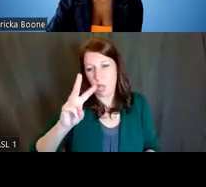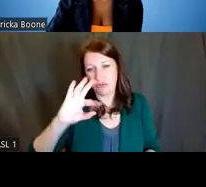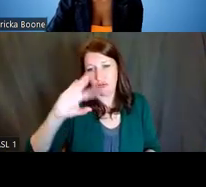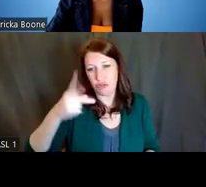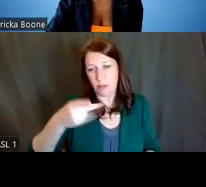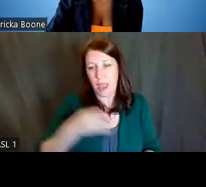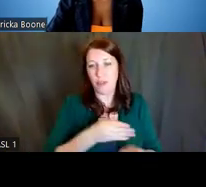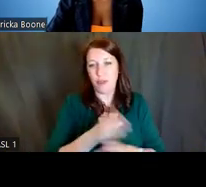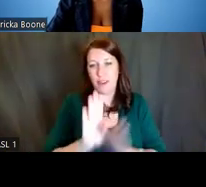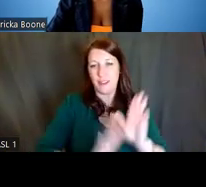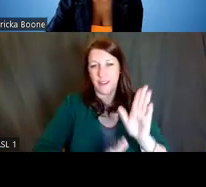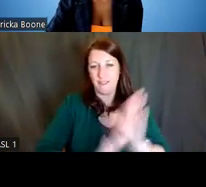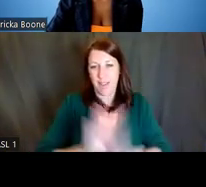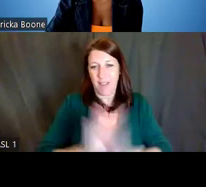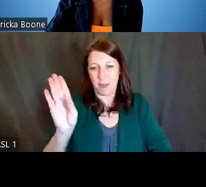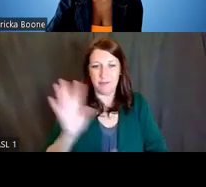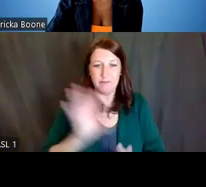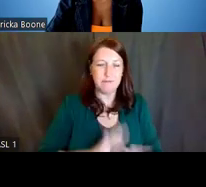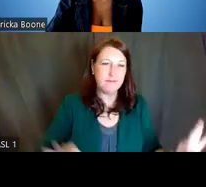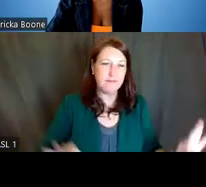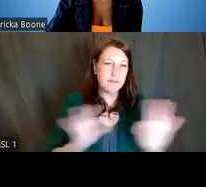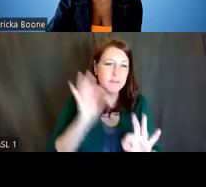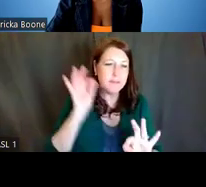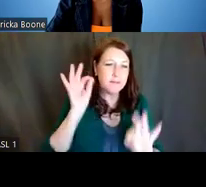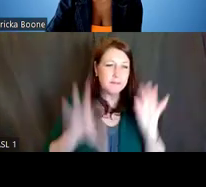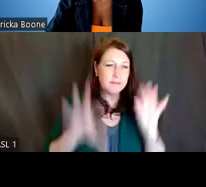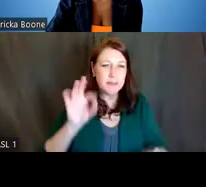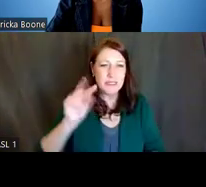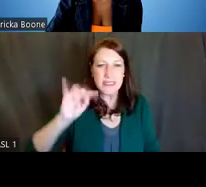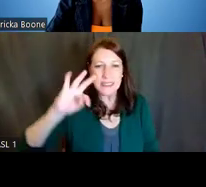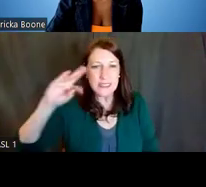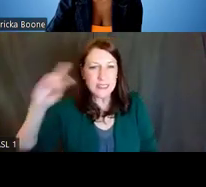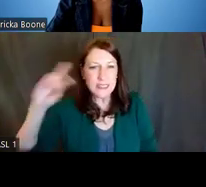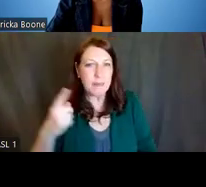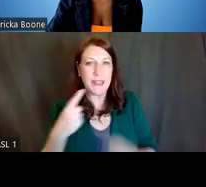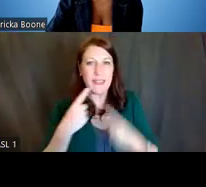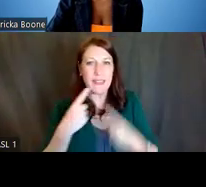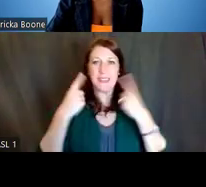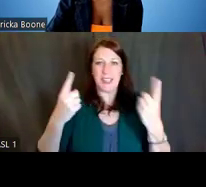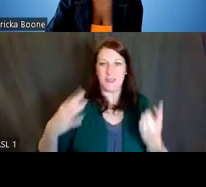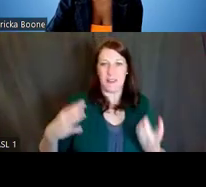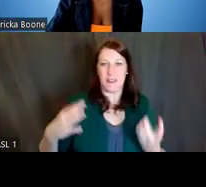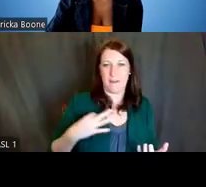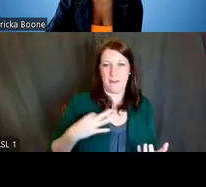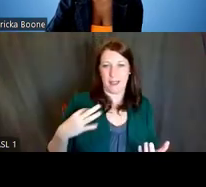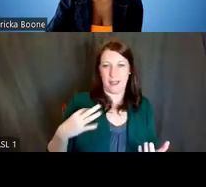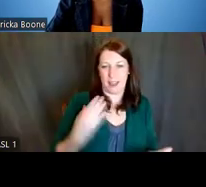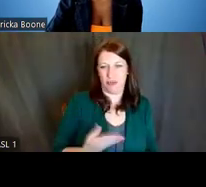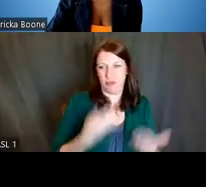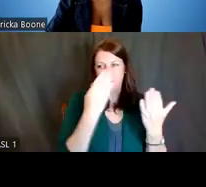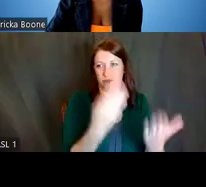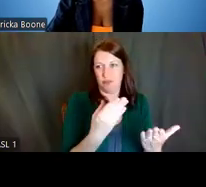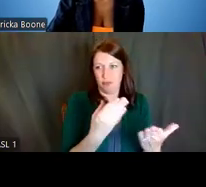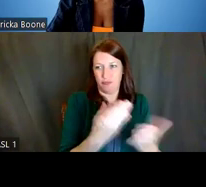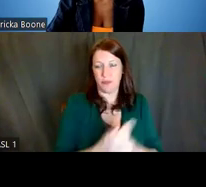essential tips and other helpful suggestions for a successful application. The purpose of this portion of today's webinar